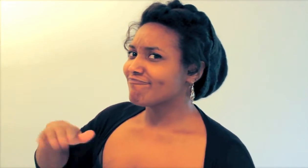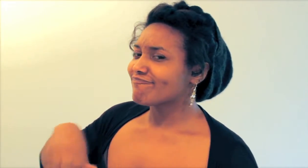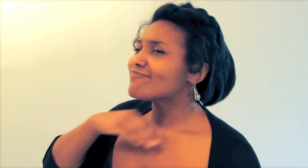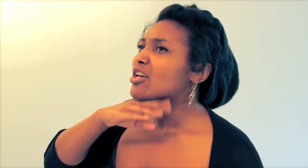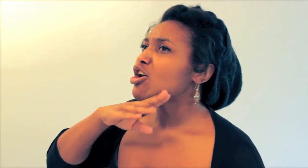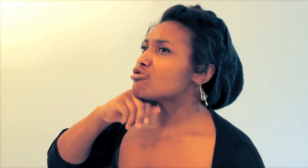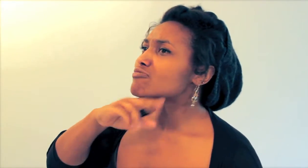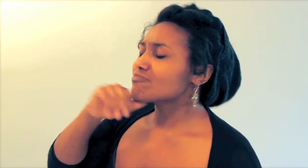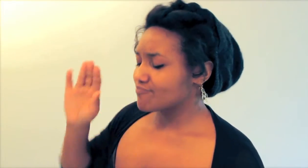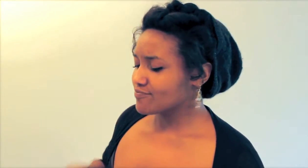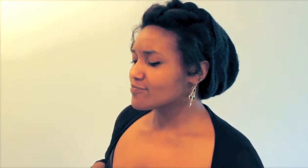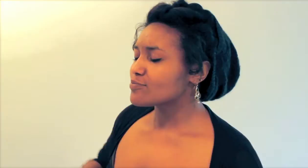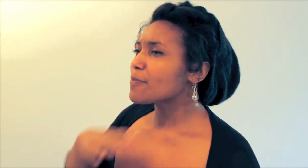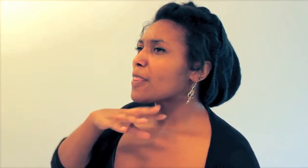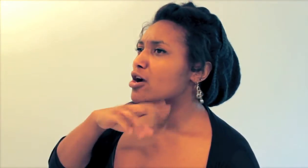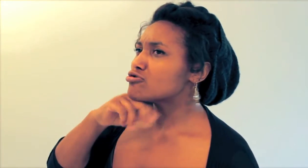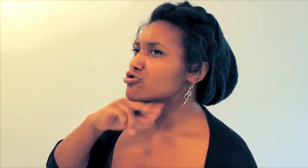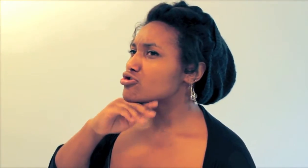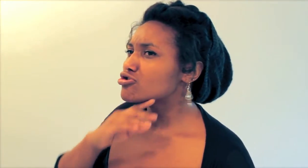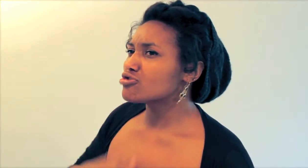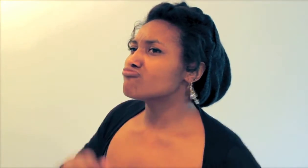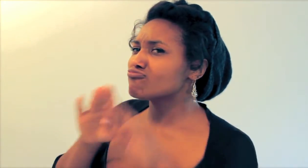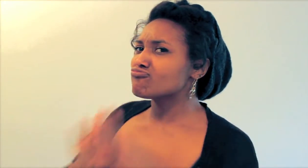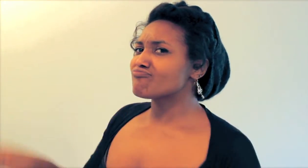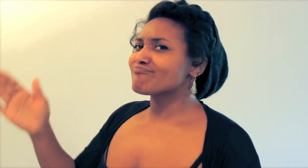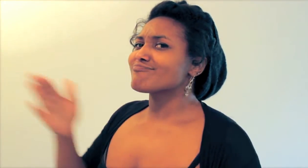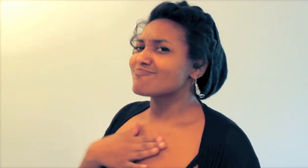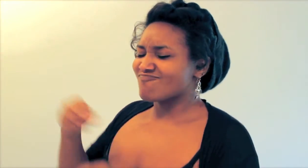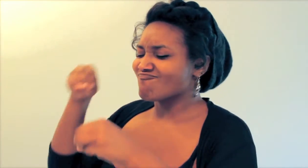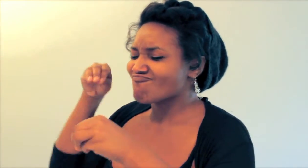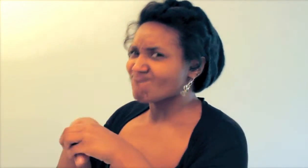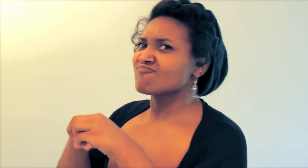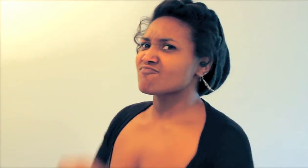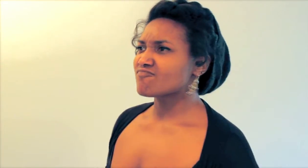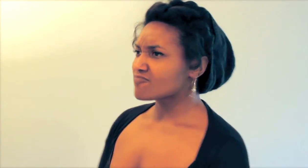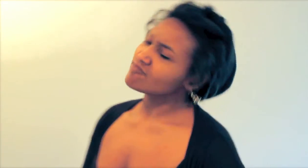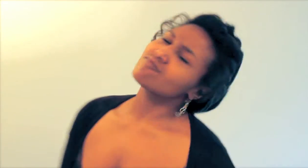Little Pig! Little Pig! Let me in!